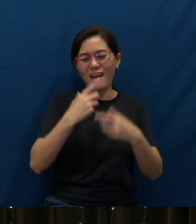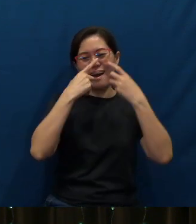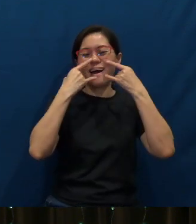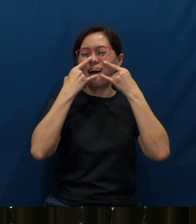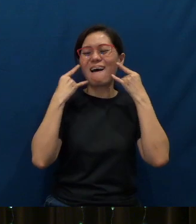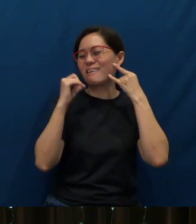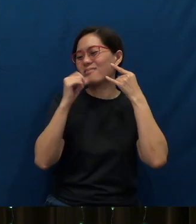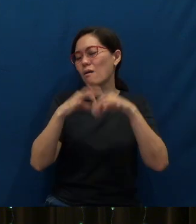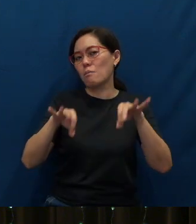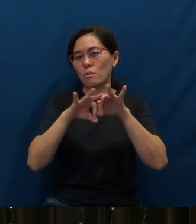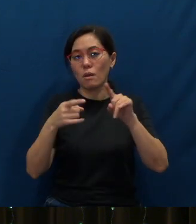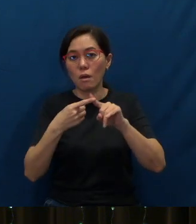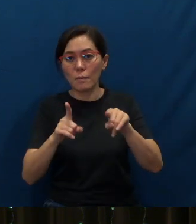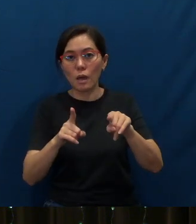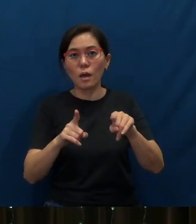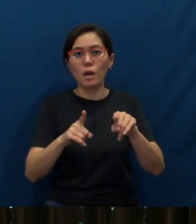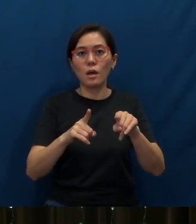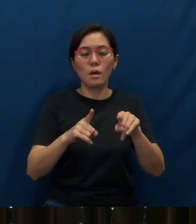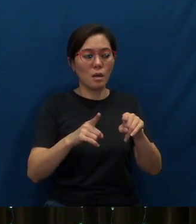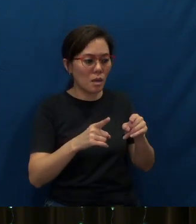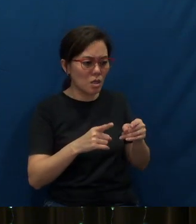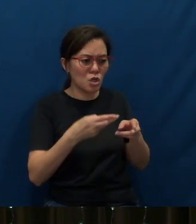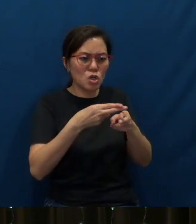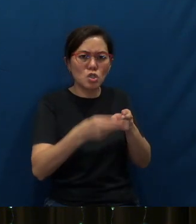But you know, it was because it was in such short supply.